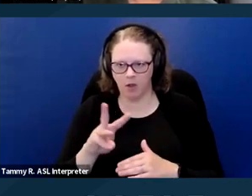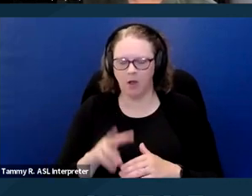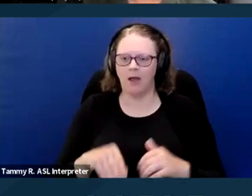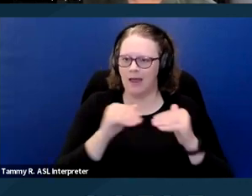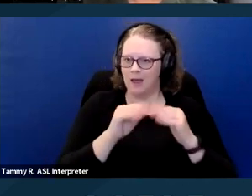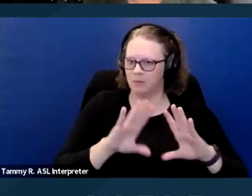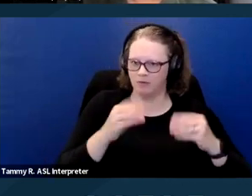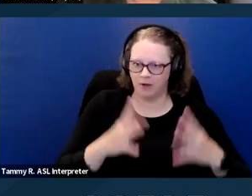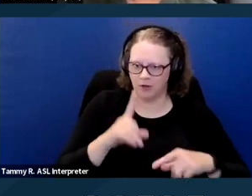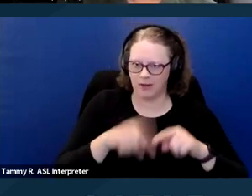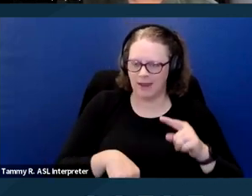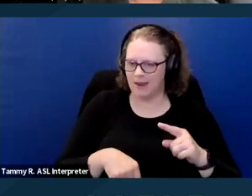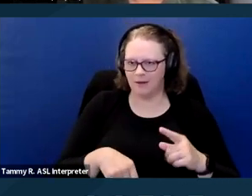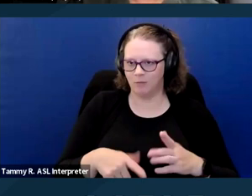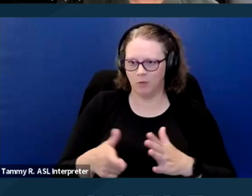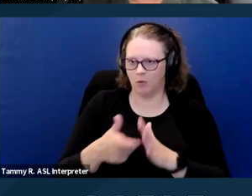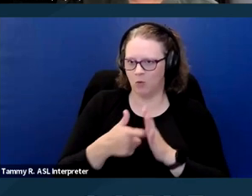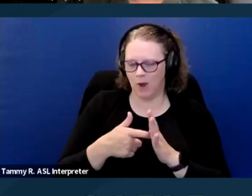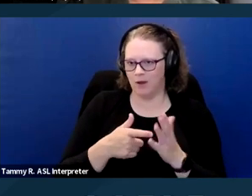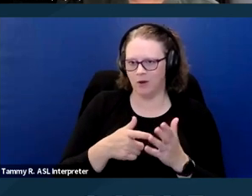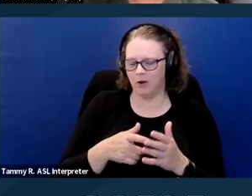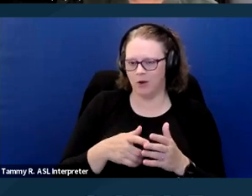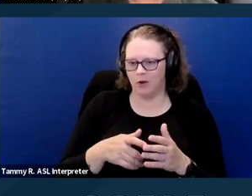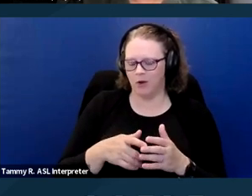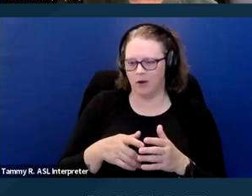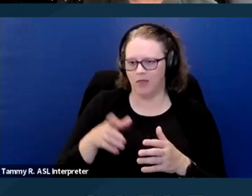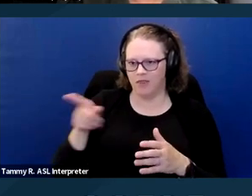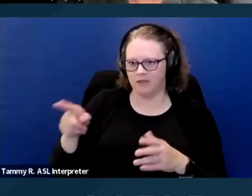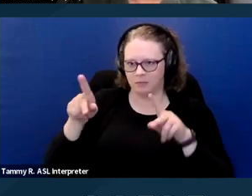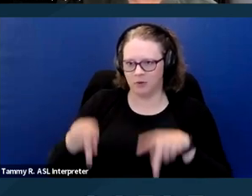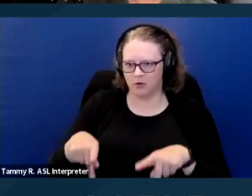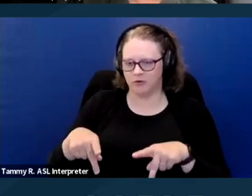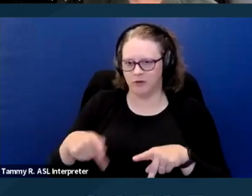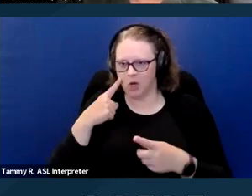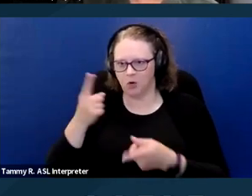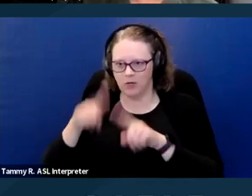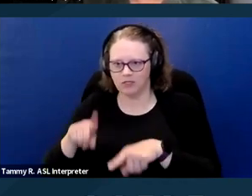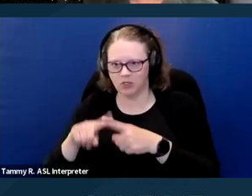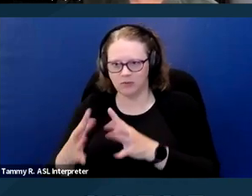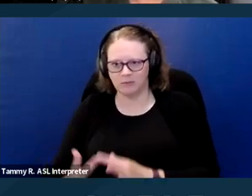of an accommodation on an agreement to special terms or conditions and requesting